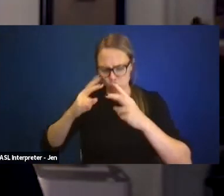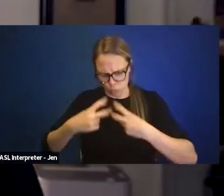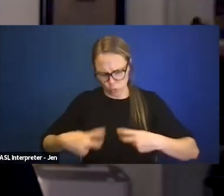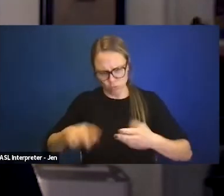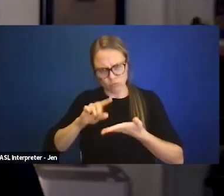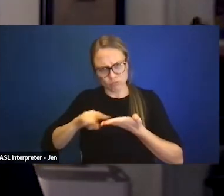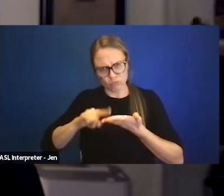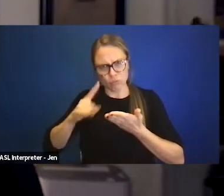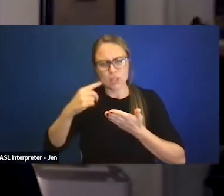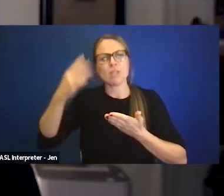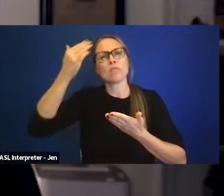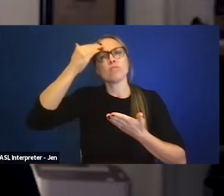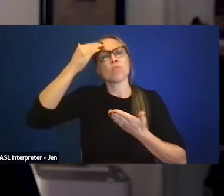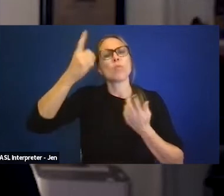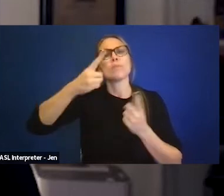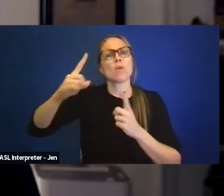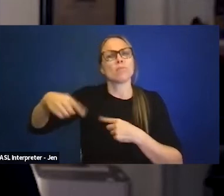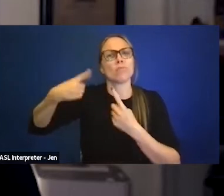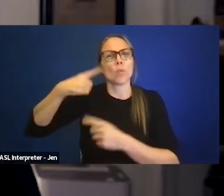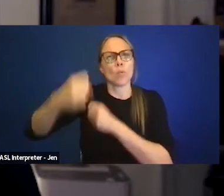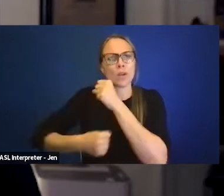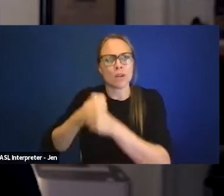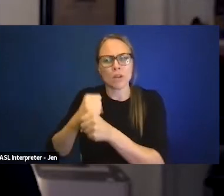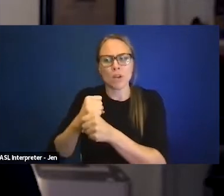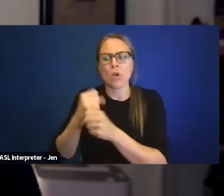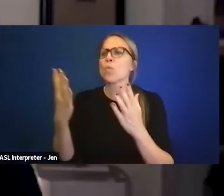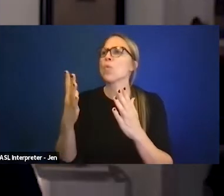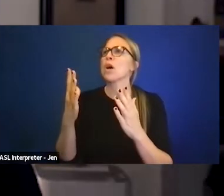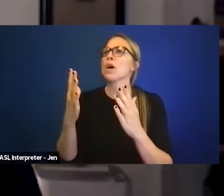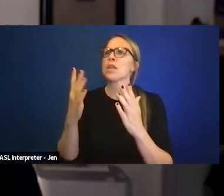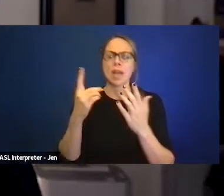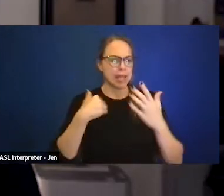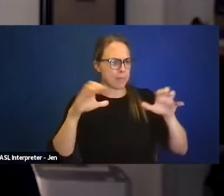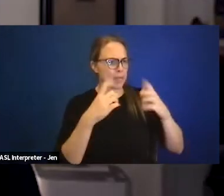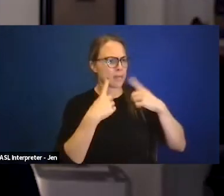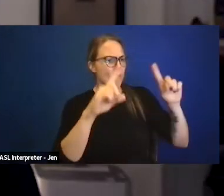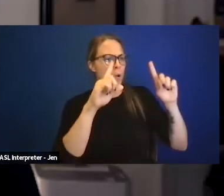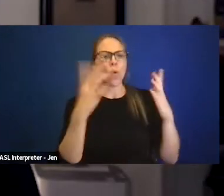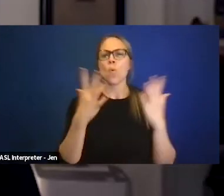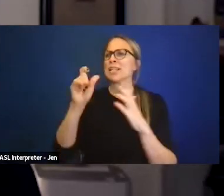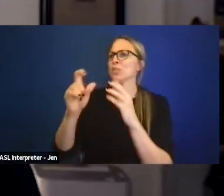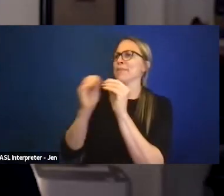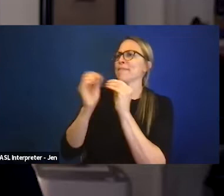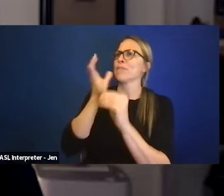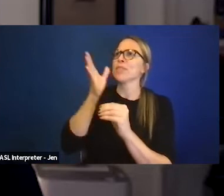over the last year and what commitments need to be made over the future year. That would be, in my view,